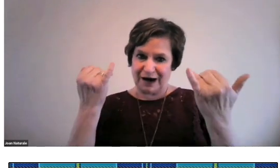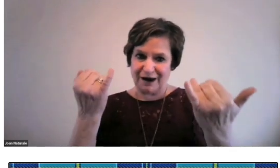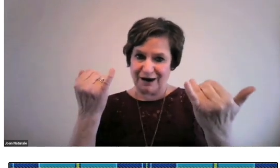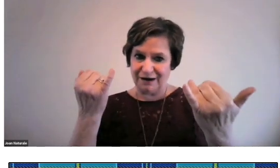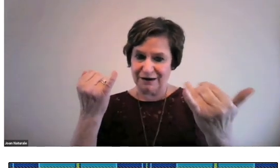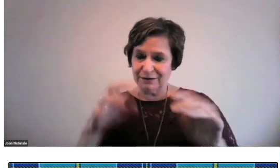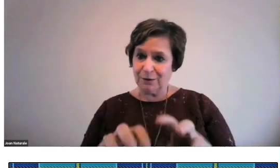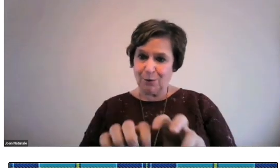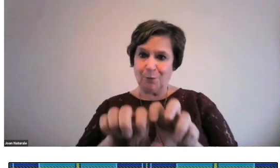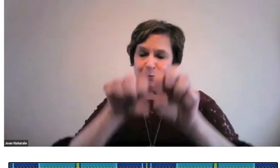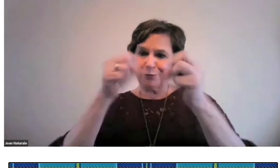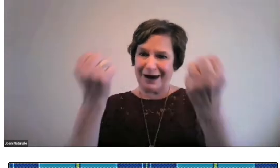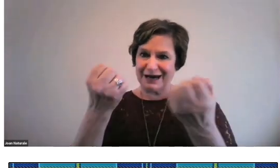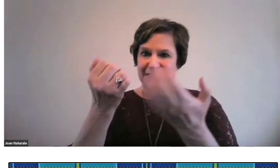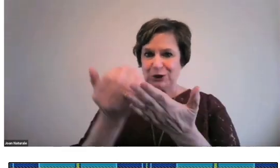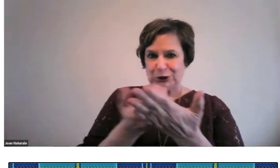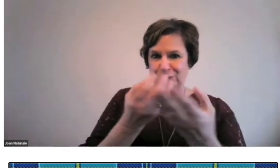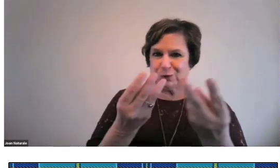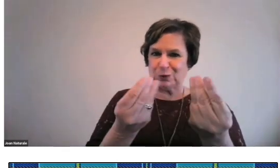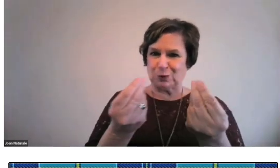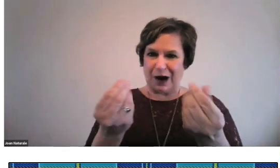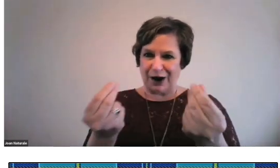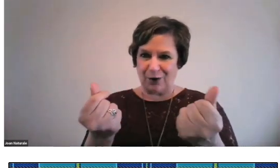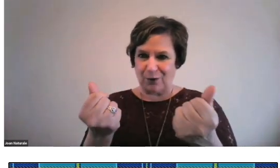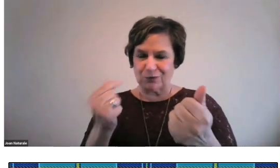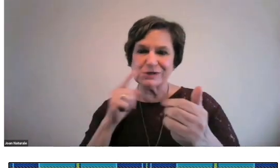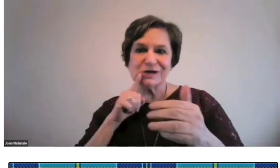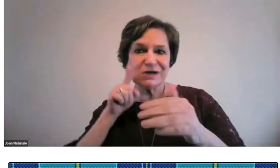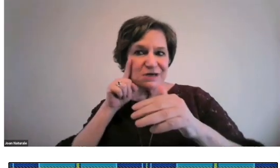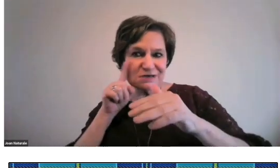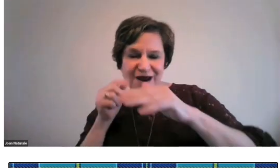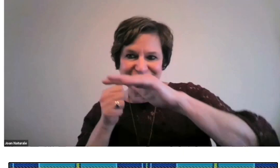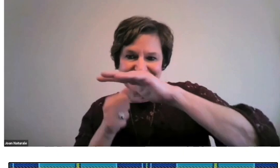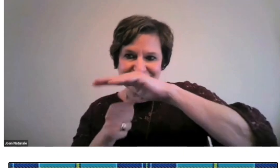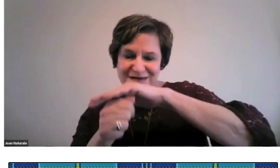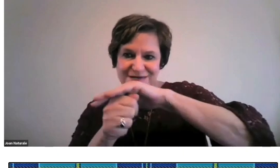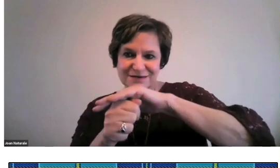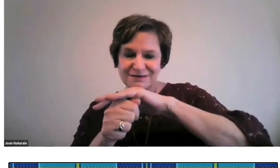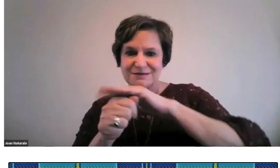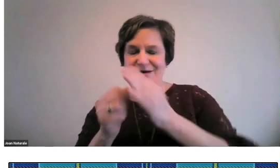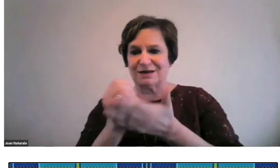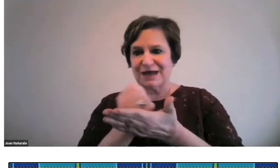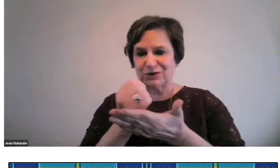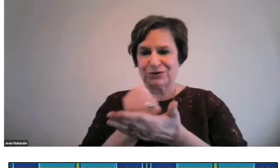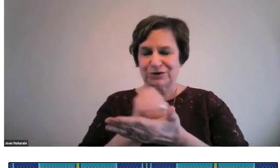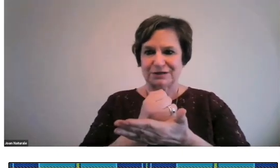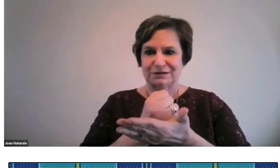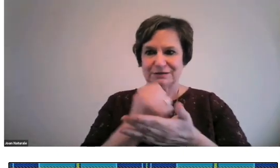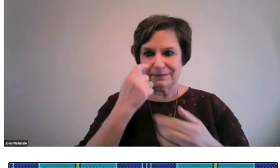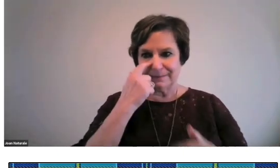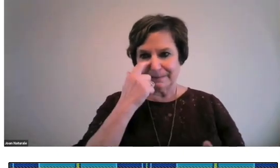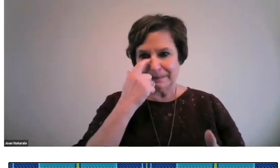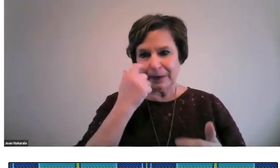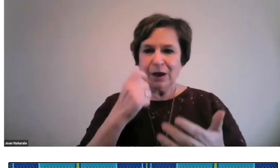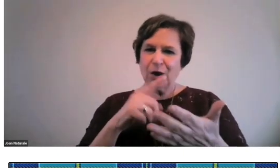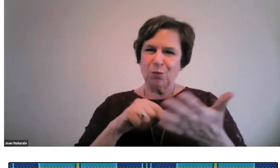The topic of my presentation today is Breaking New Ground, Deaf Hidden Collections.